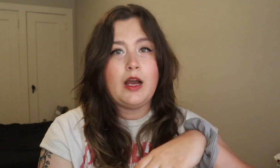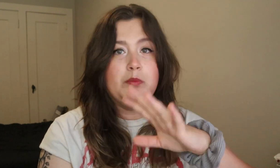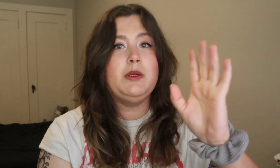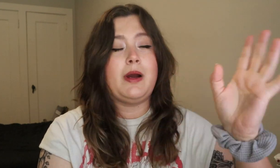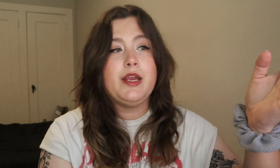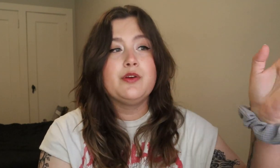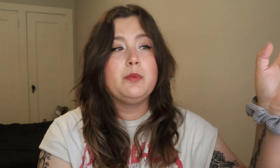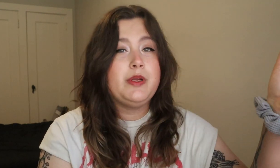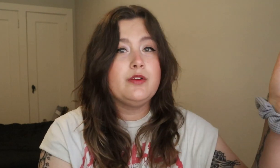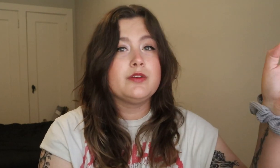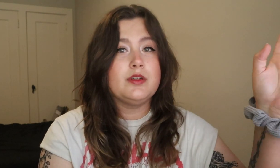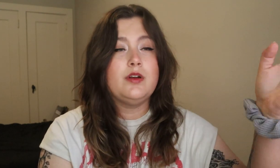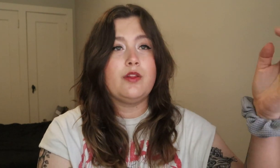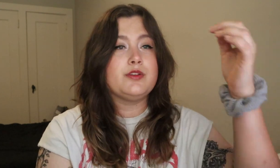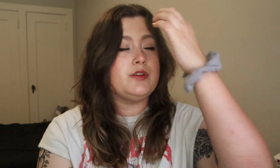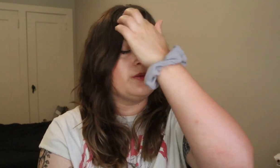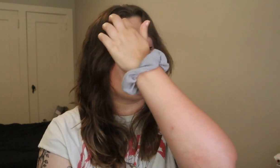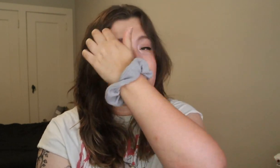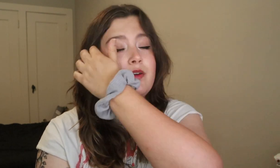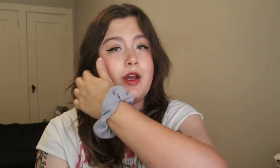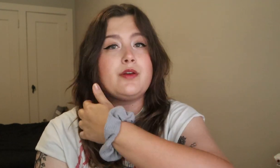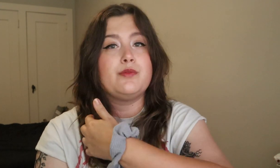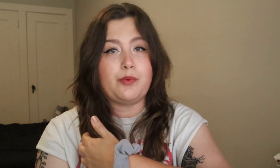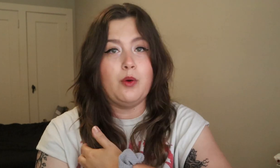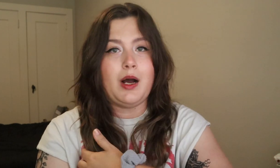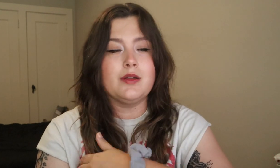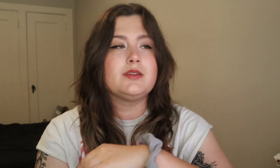I mean, my hearing peers and others don't sound like robots,